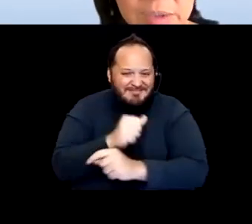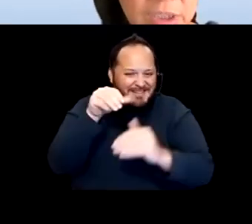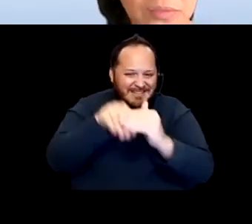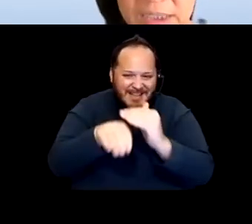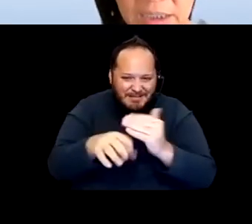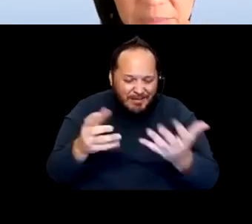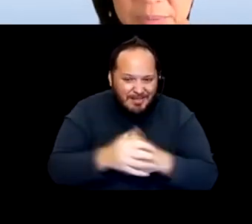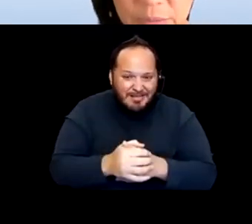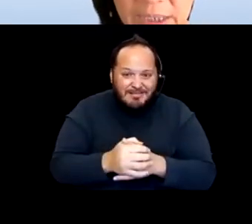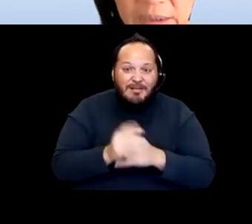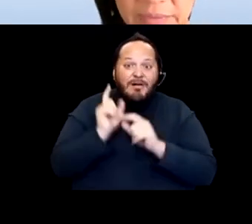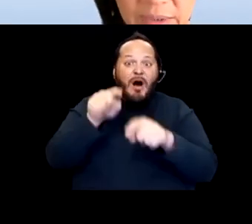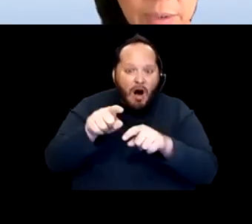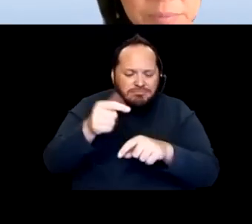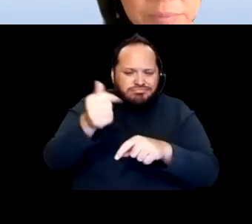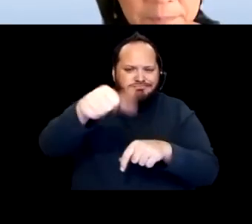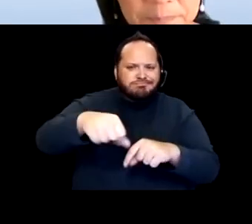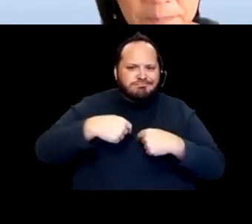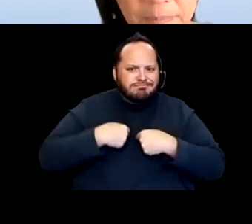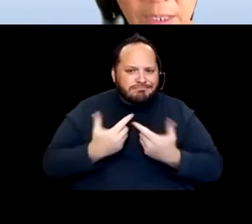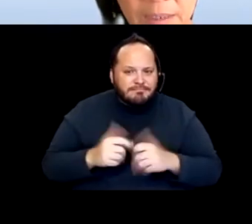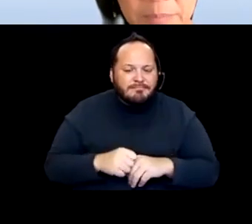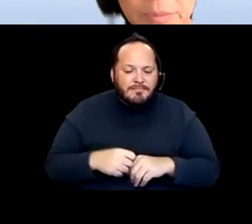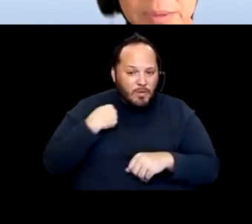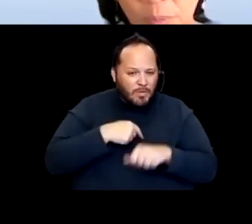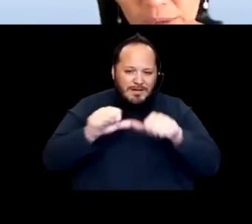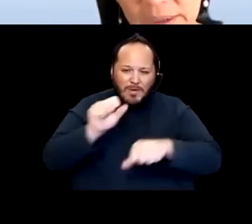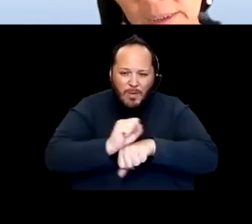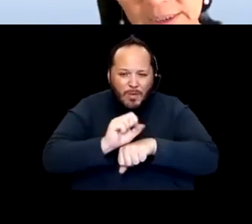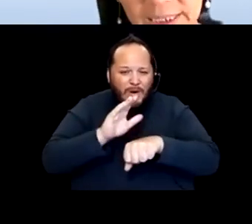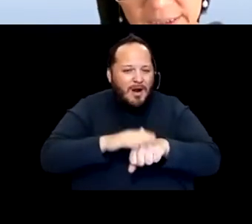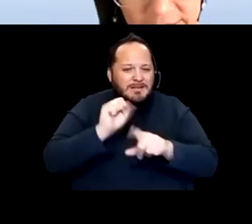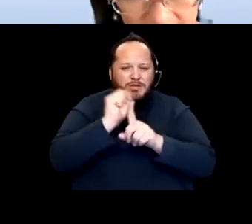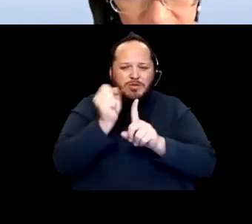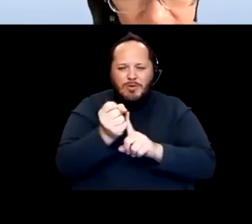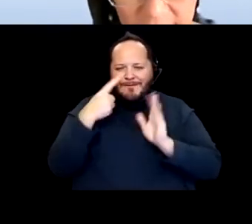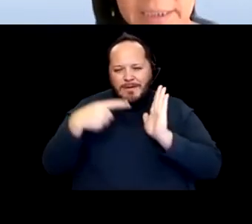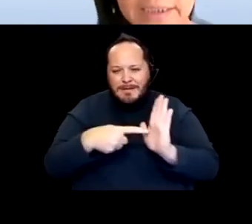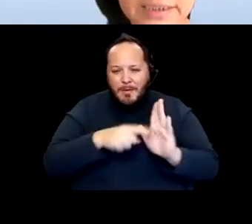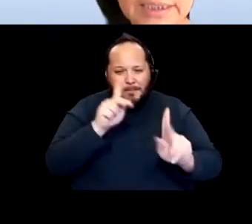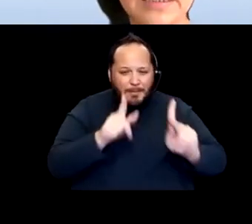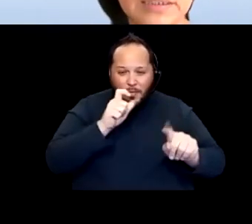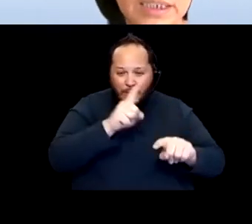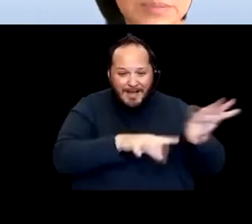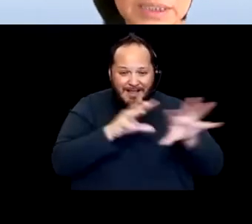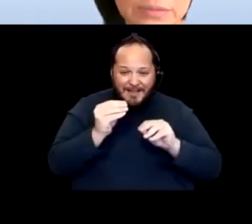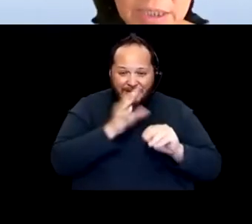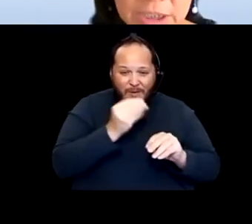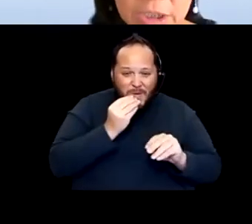such as vaccinating people who cannot leave their homes. But it was important to stand together and insist on an explicit recognition